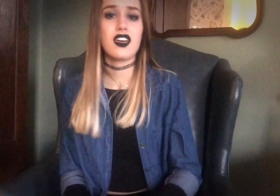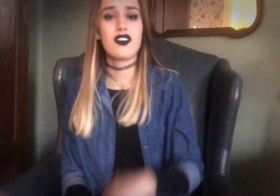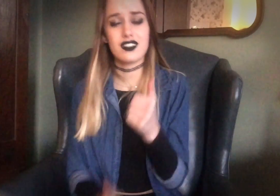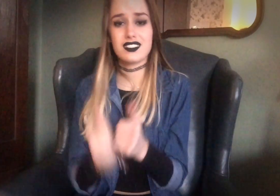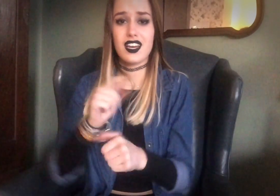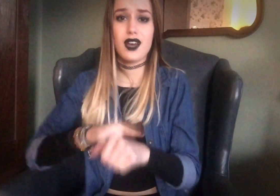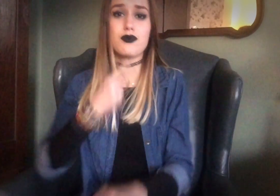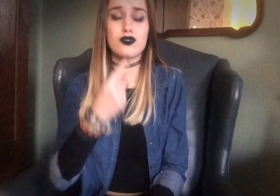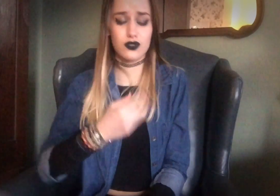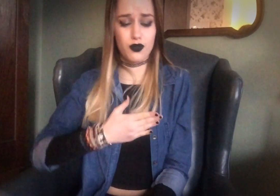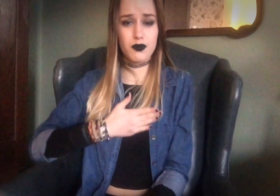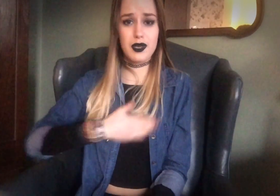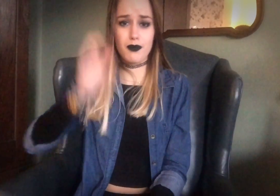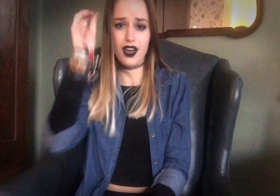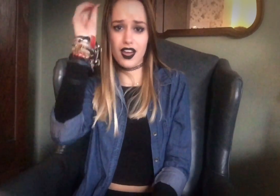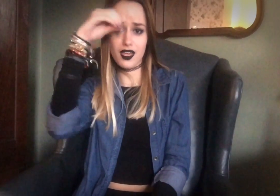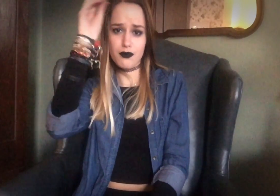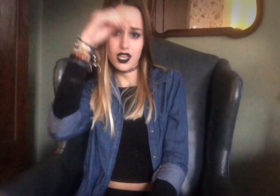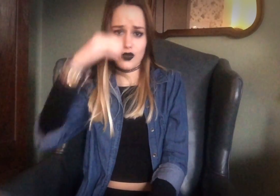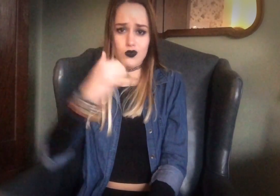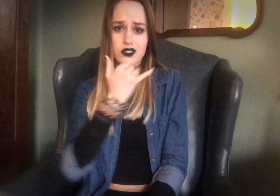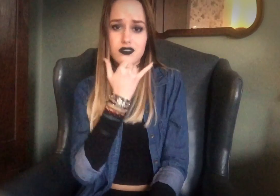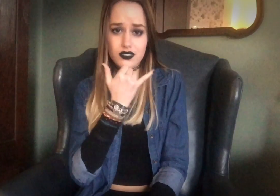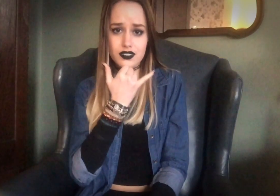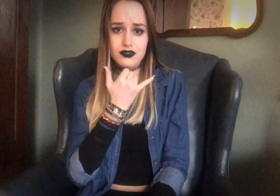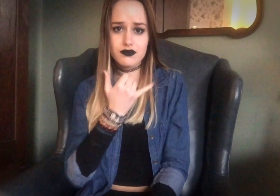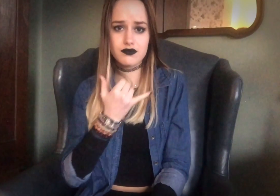And every time you told me my opinion was wrong